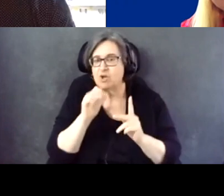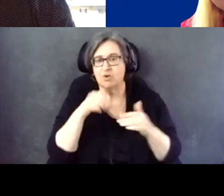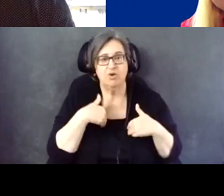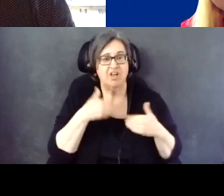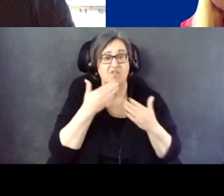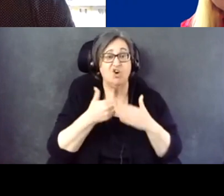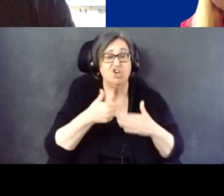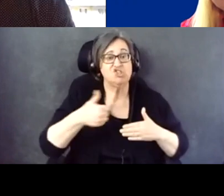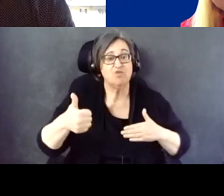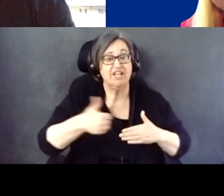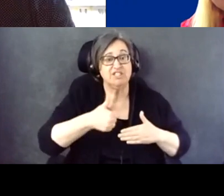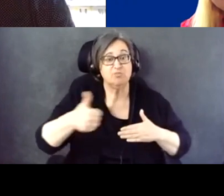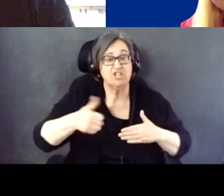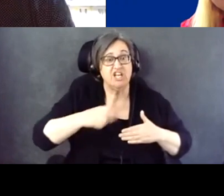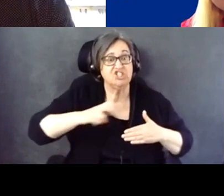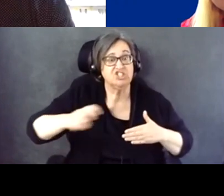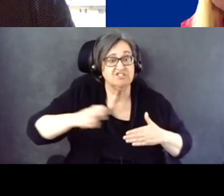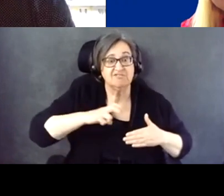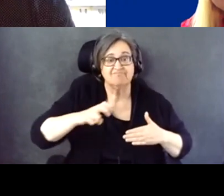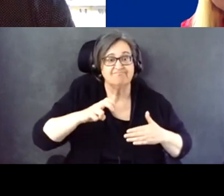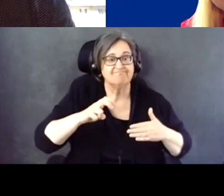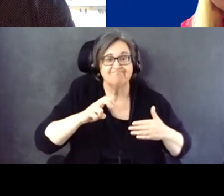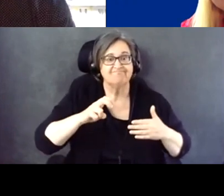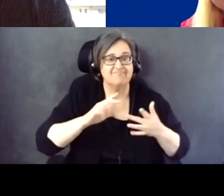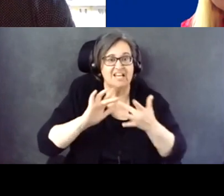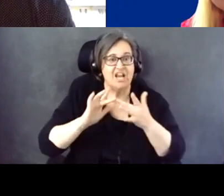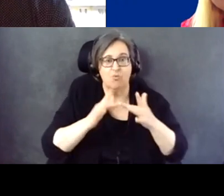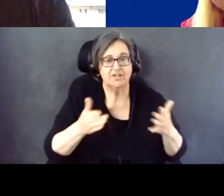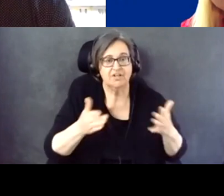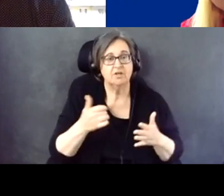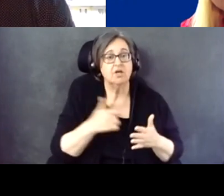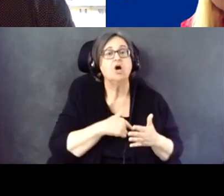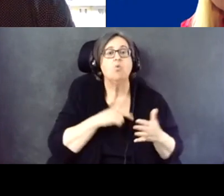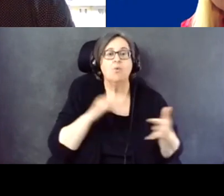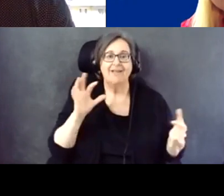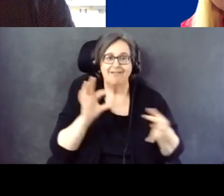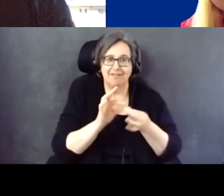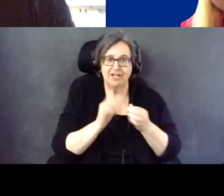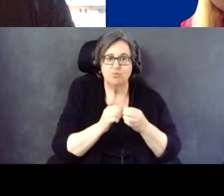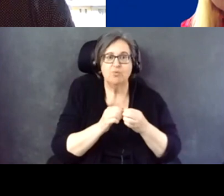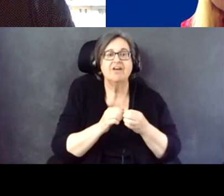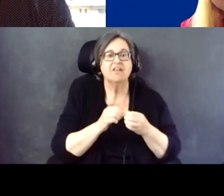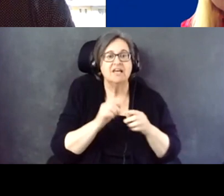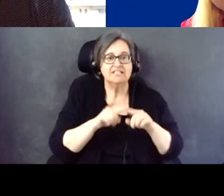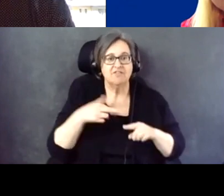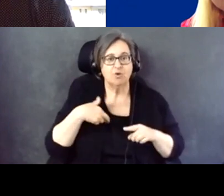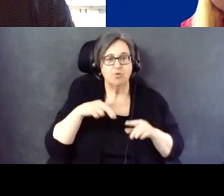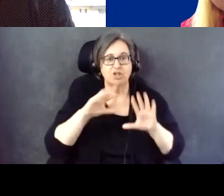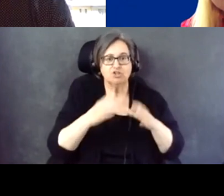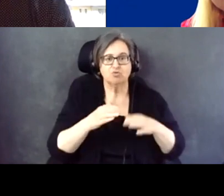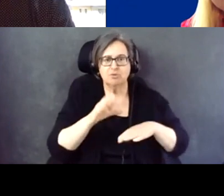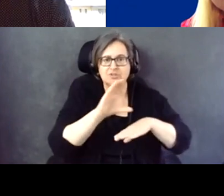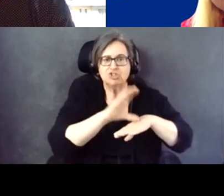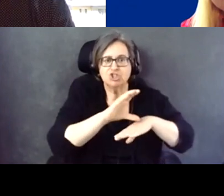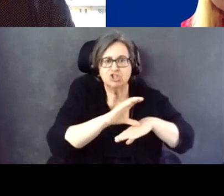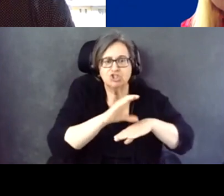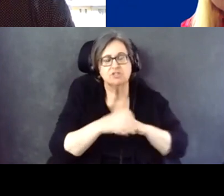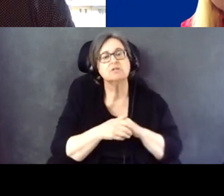So we linked up with local churches, faith based organizations. We put drivers out there.